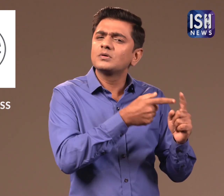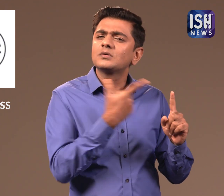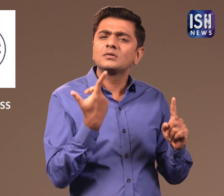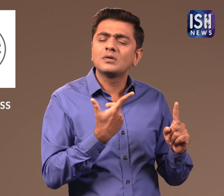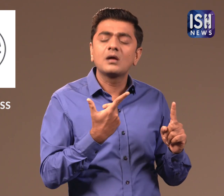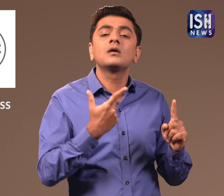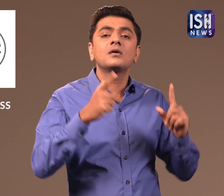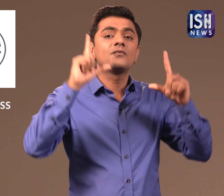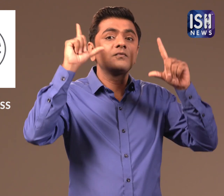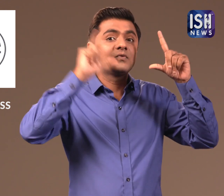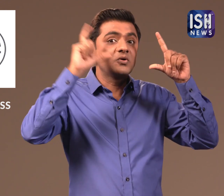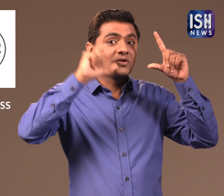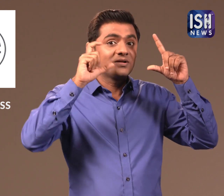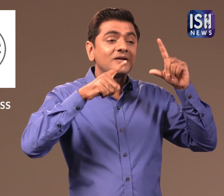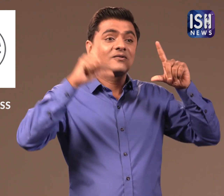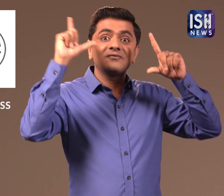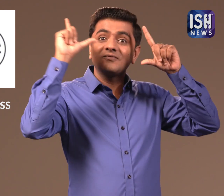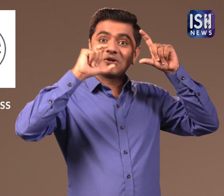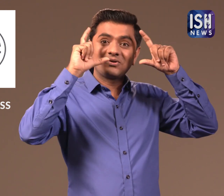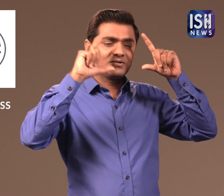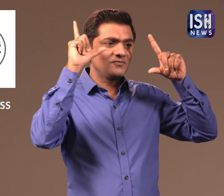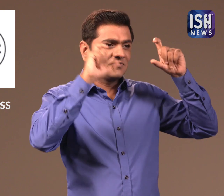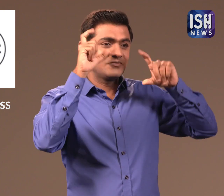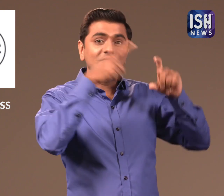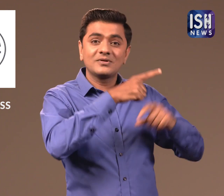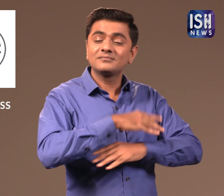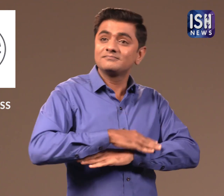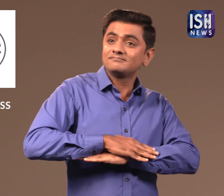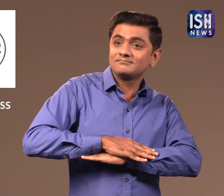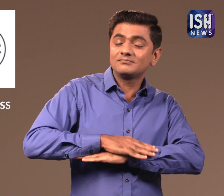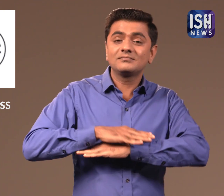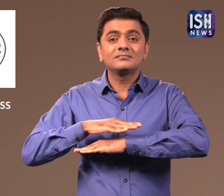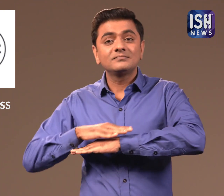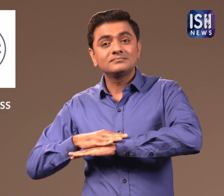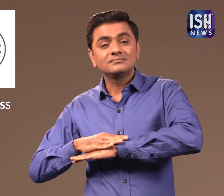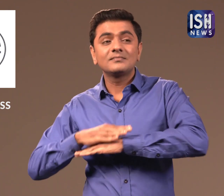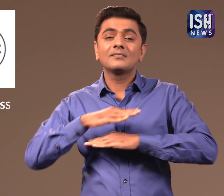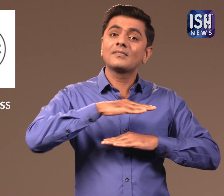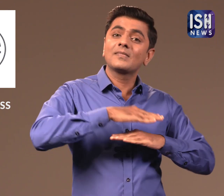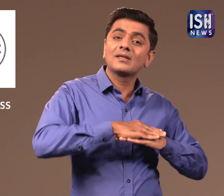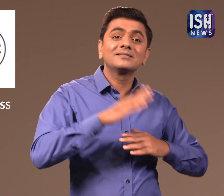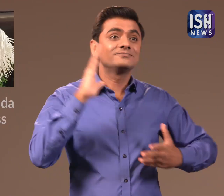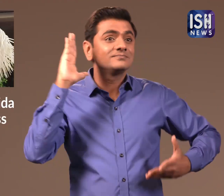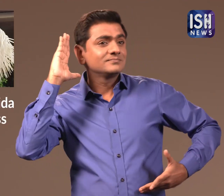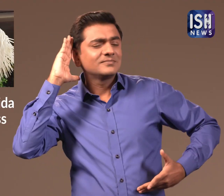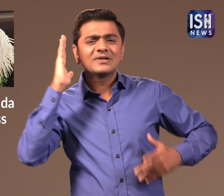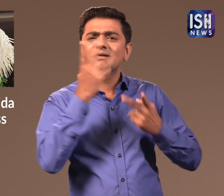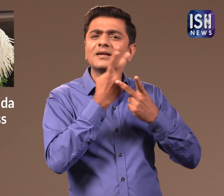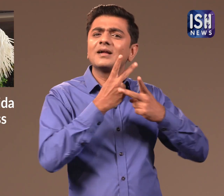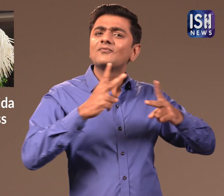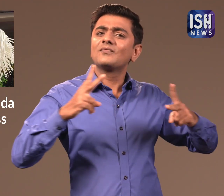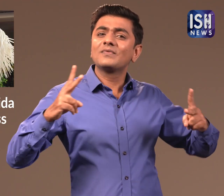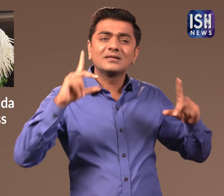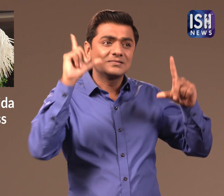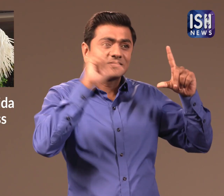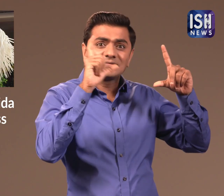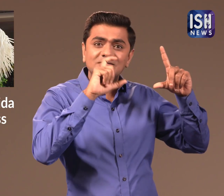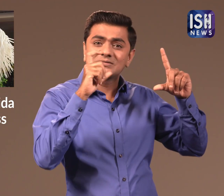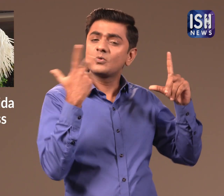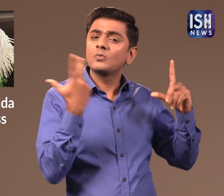They help in creating a portfolio,